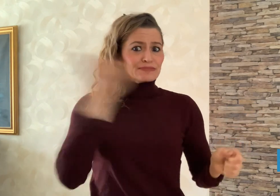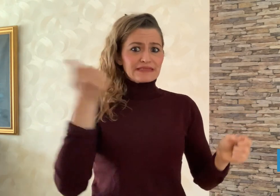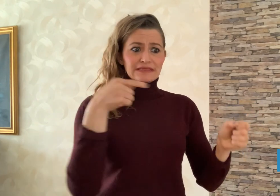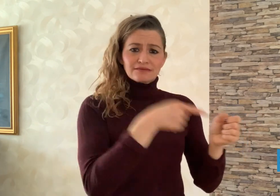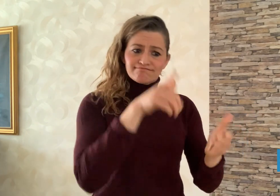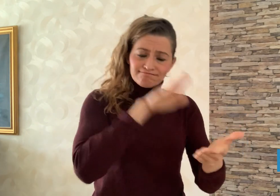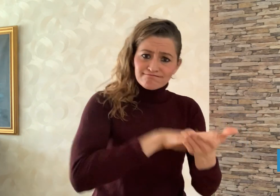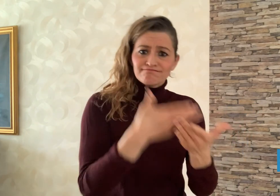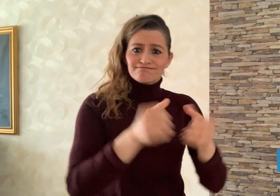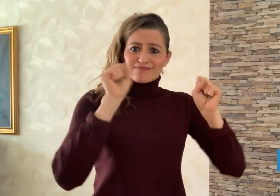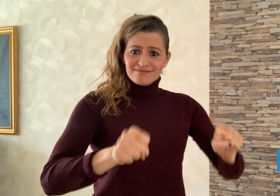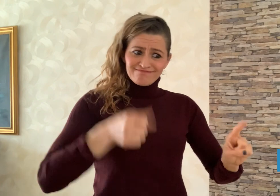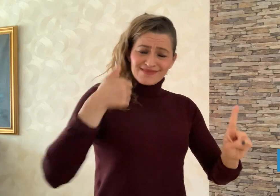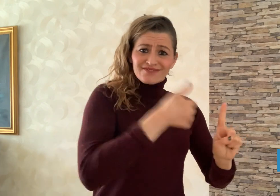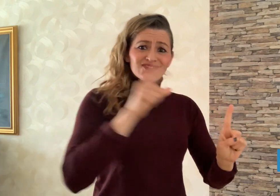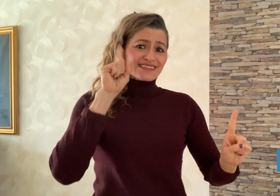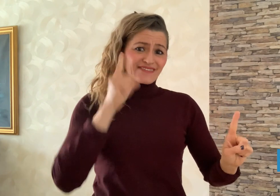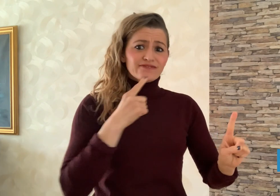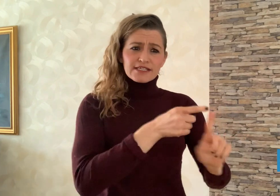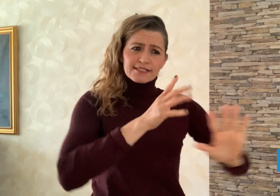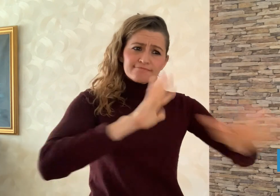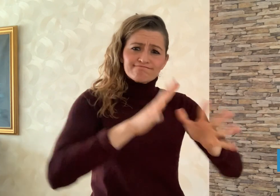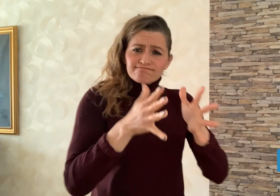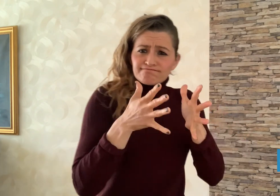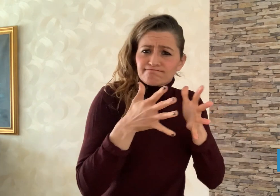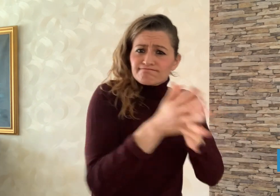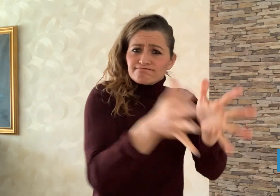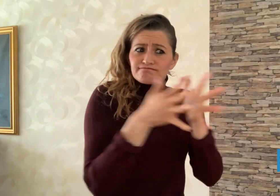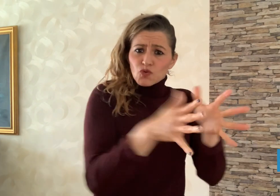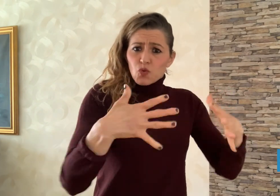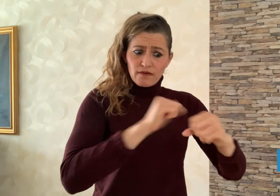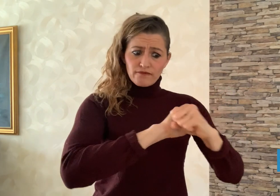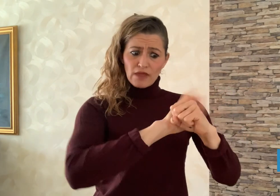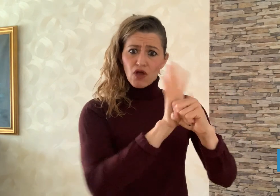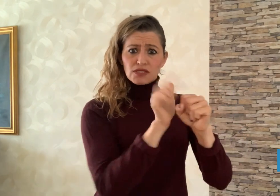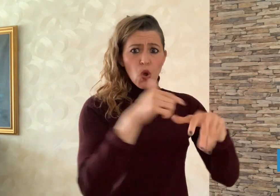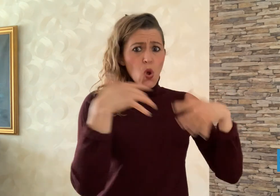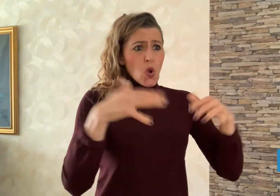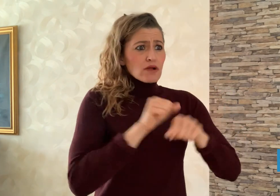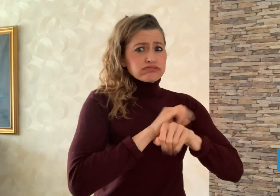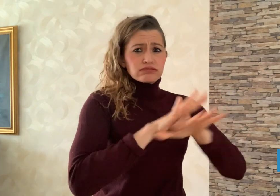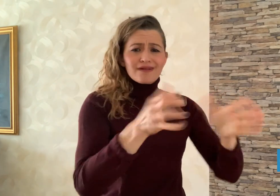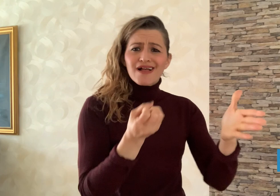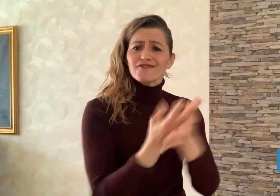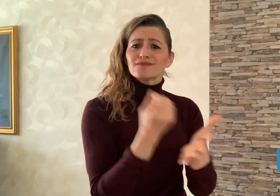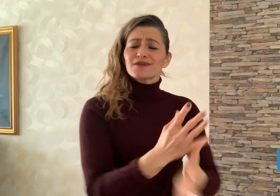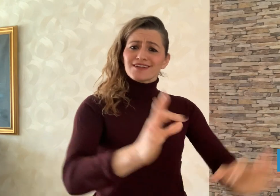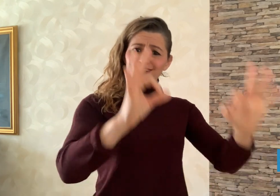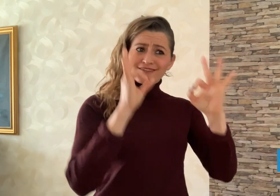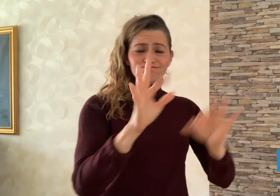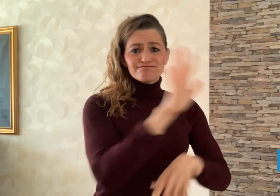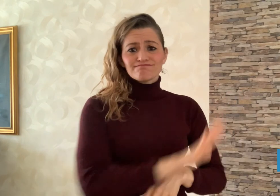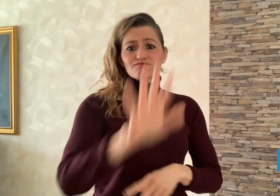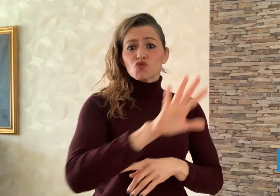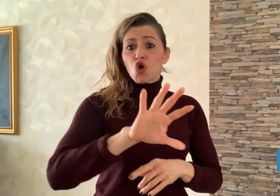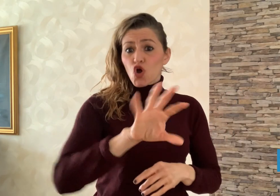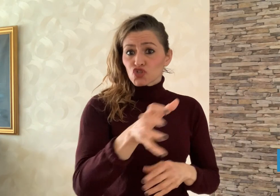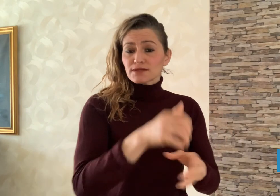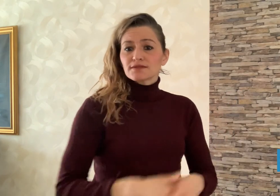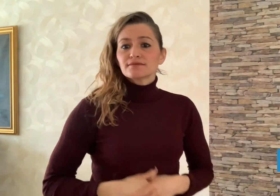to interpret the threat of the disease facing the country.